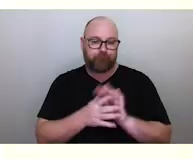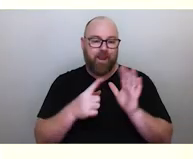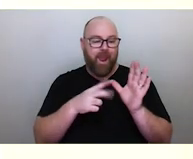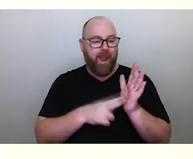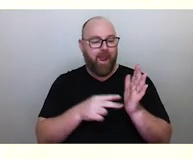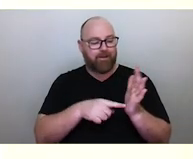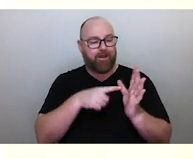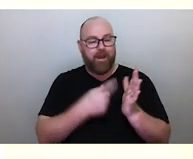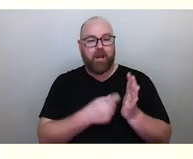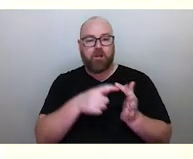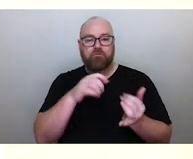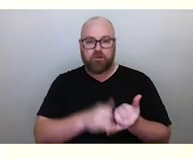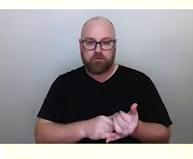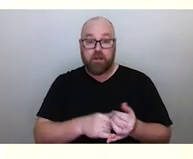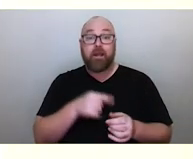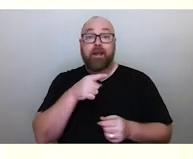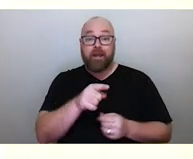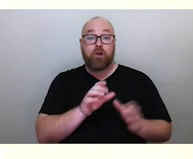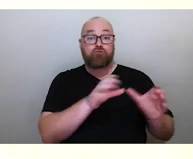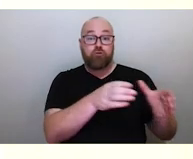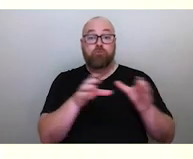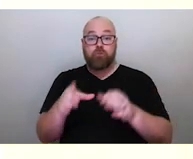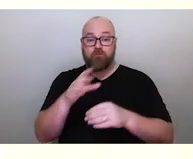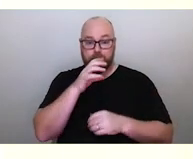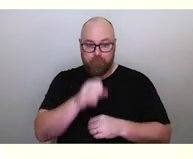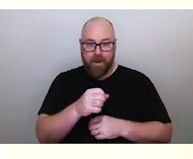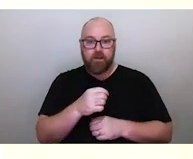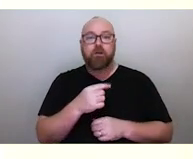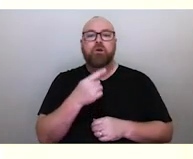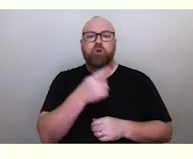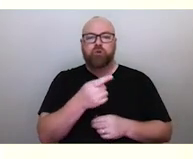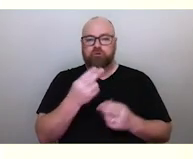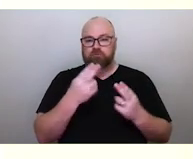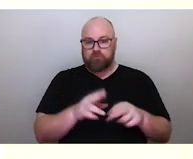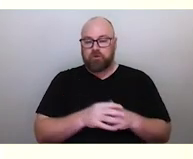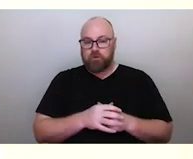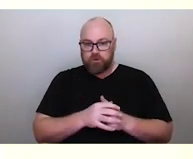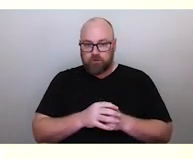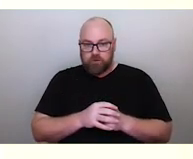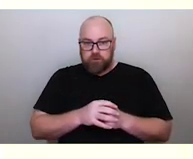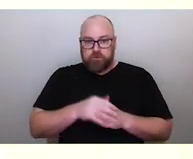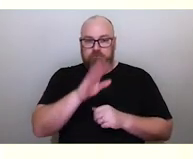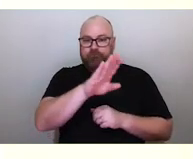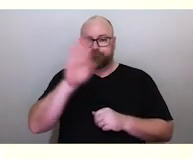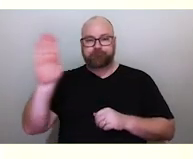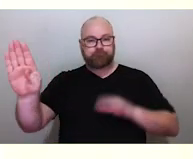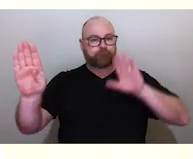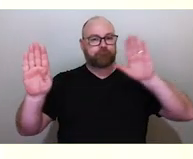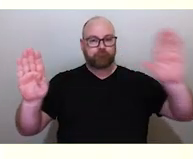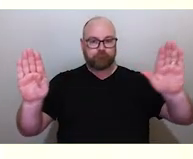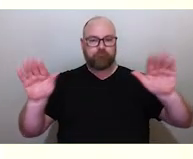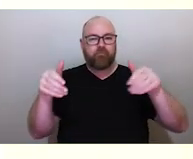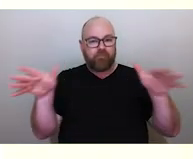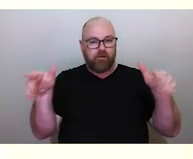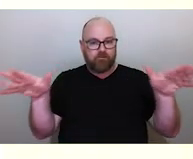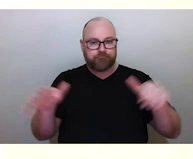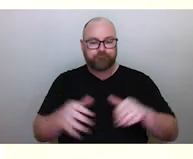He placed the two groups of men that became (Useum) and (Seg) on the opposite side of the sky to keep them far away from him.